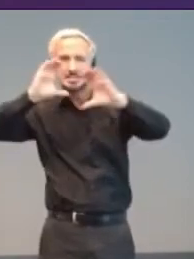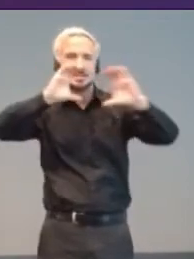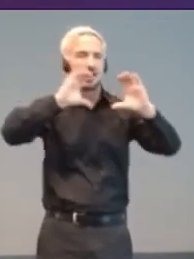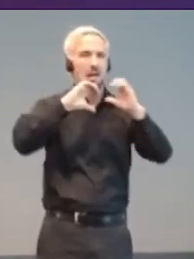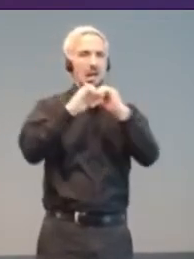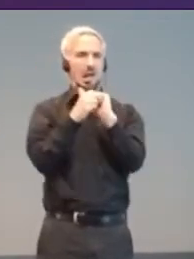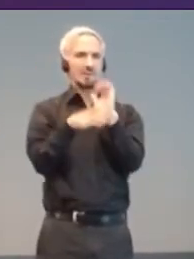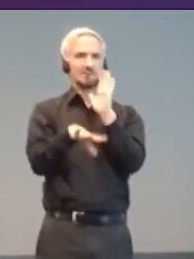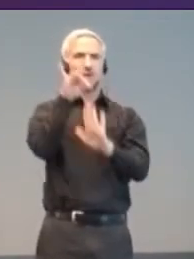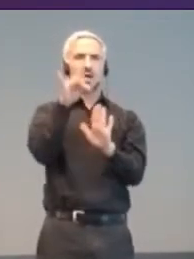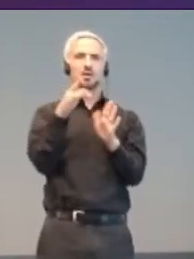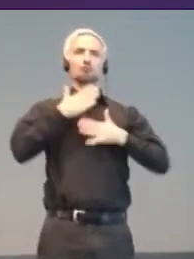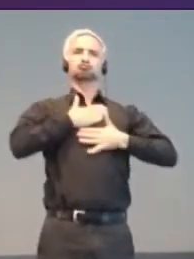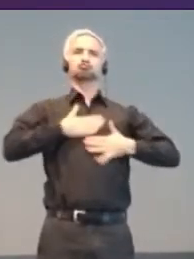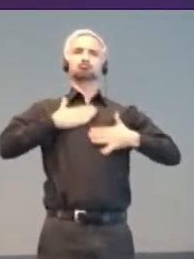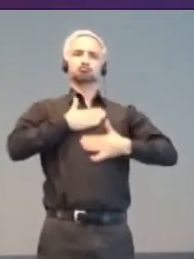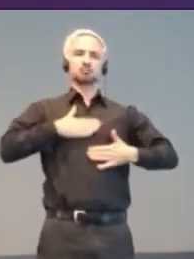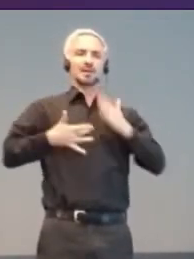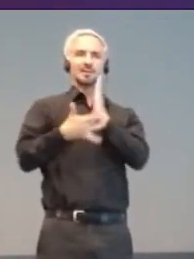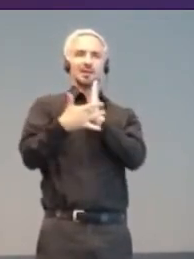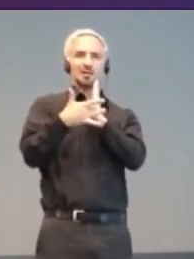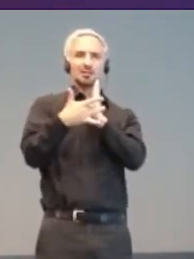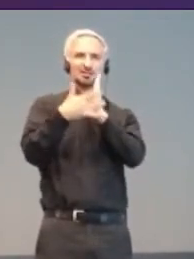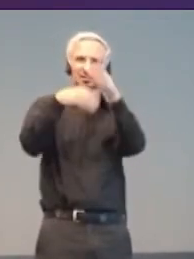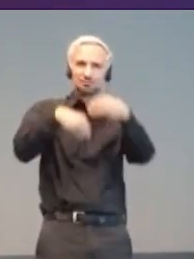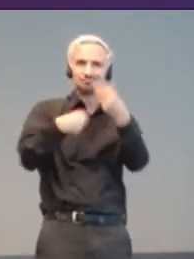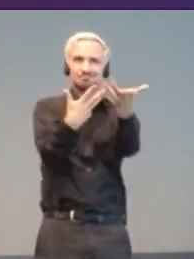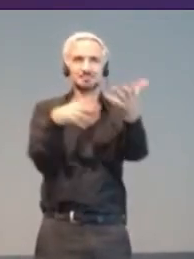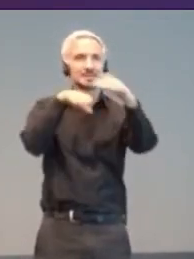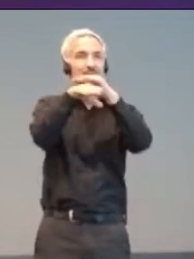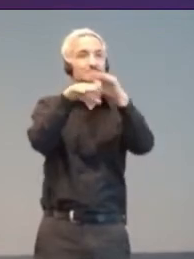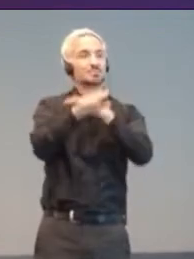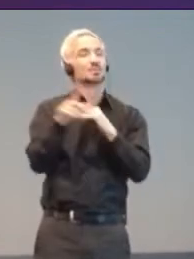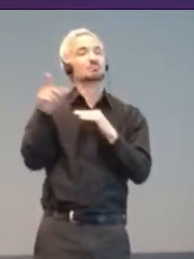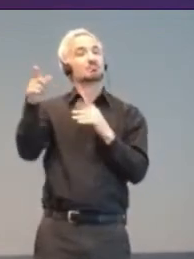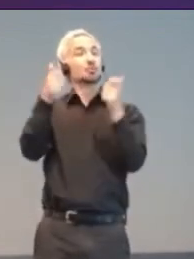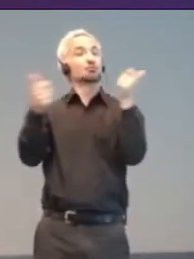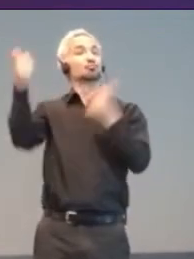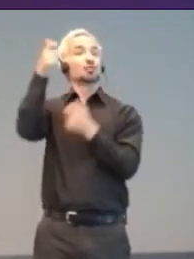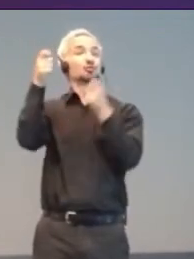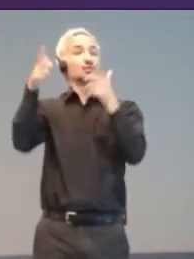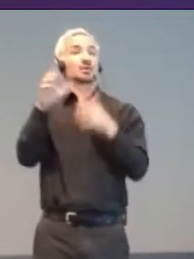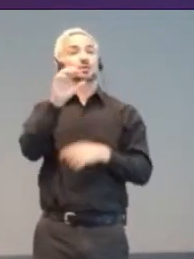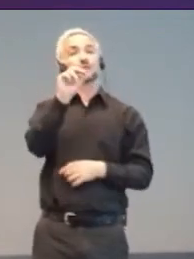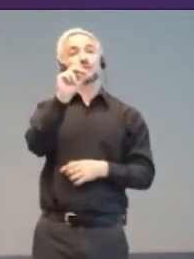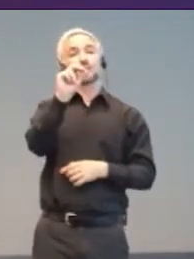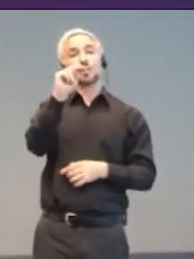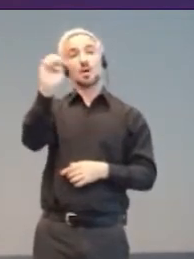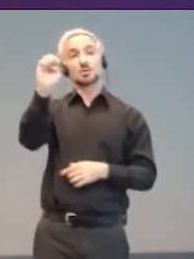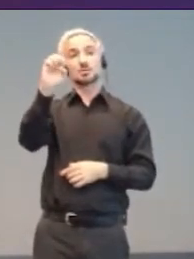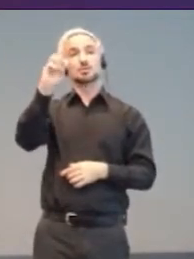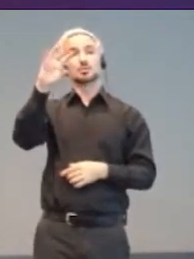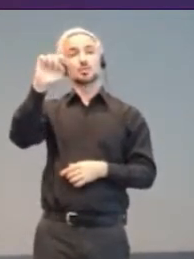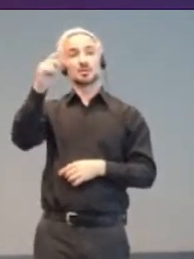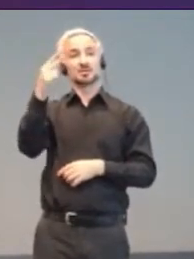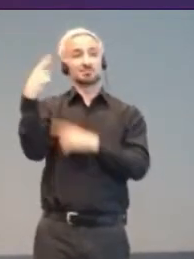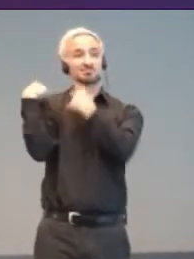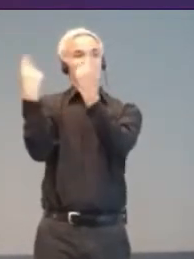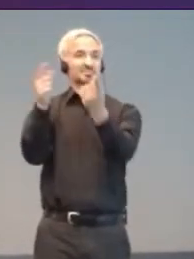technology. Director of OneSwitch since 2002, one of the earliest members of the